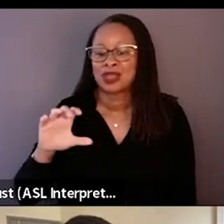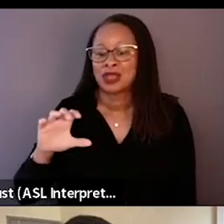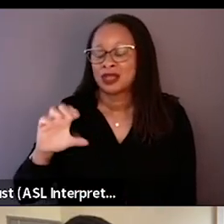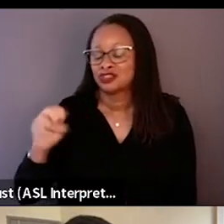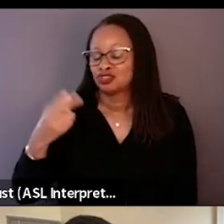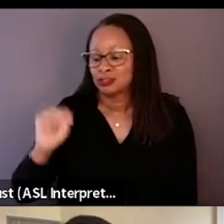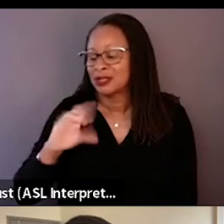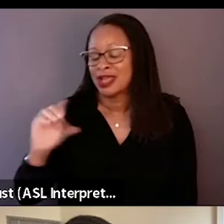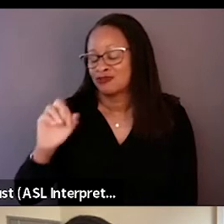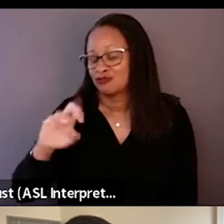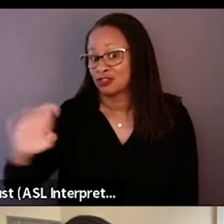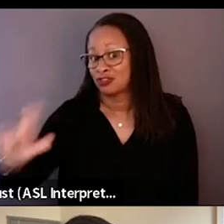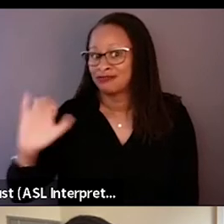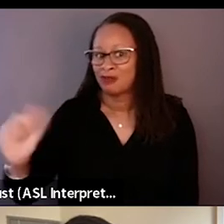For more information on our screening series lineup